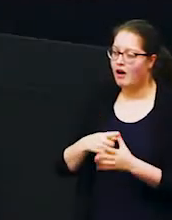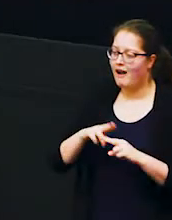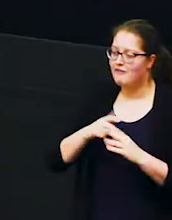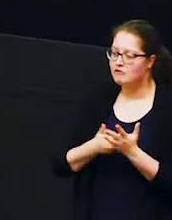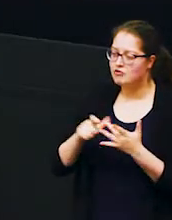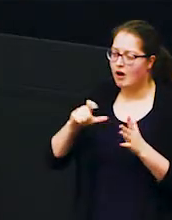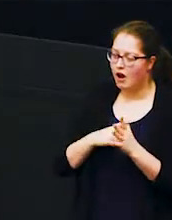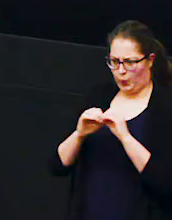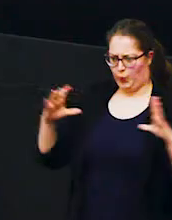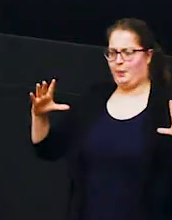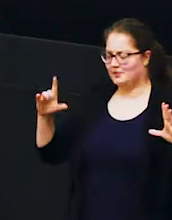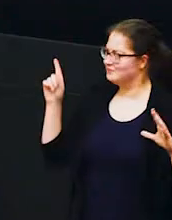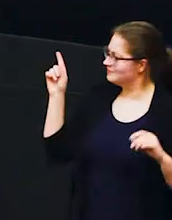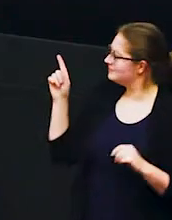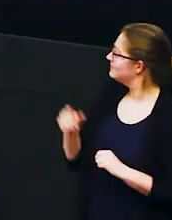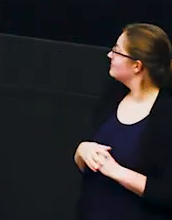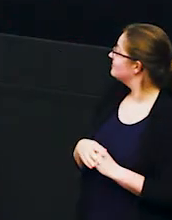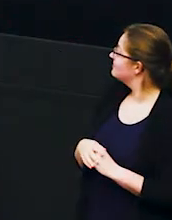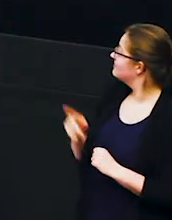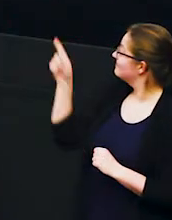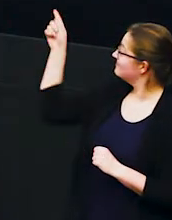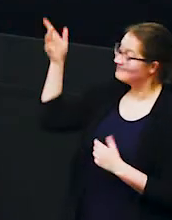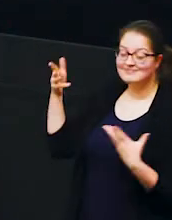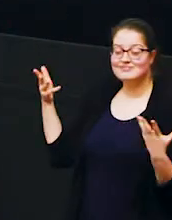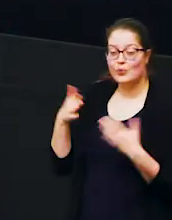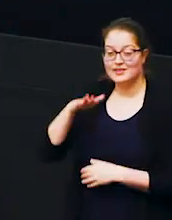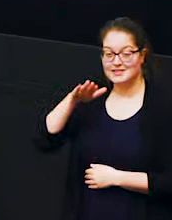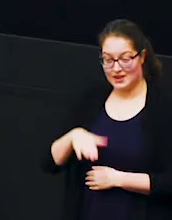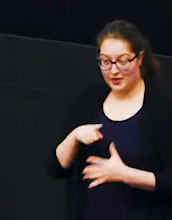southern kenya and this is where we're going so we're going to southern ambaselli in kenya